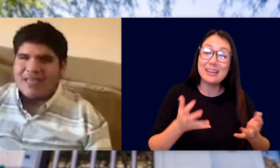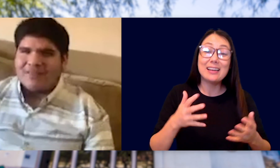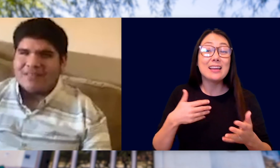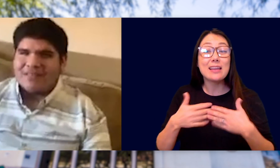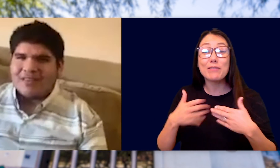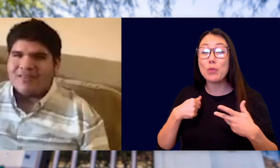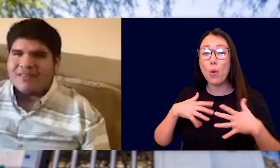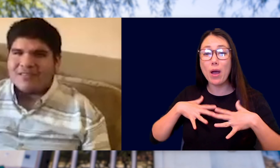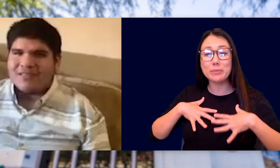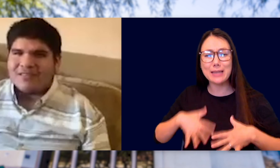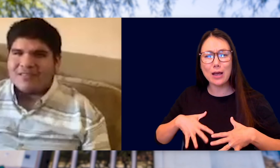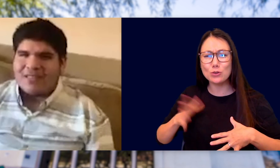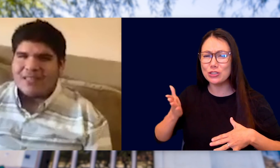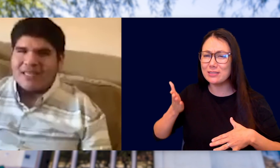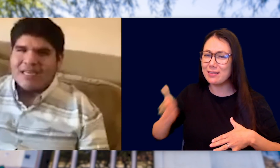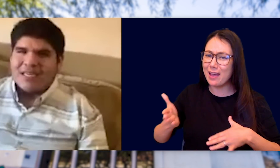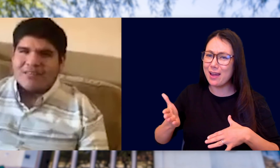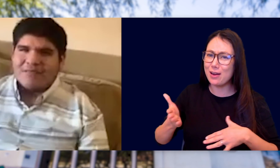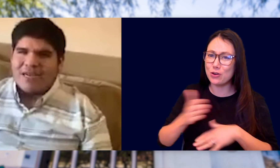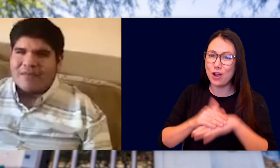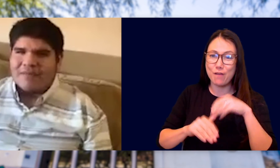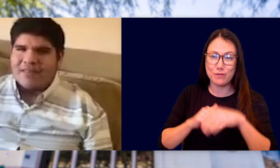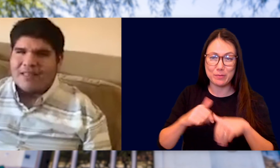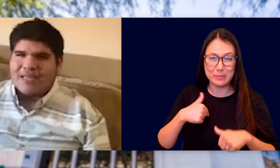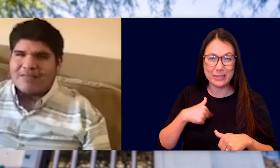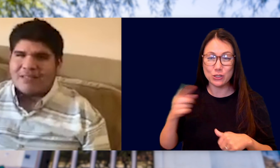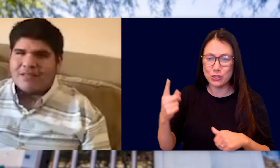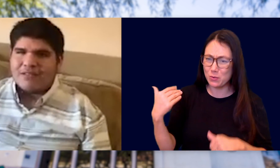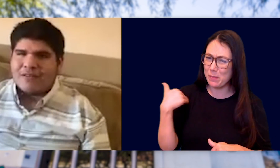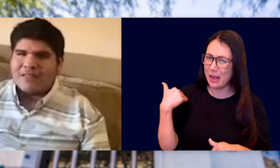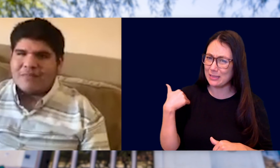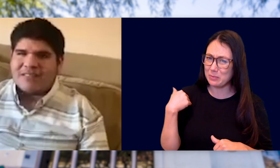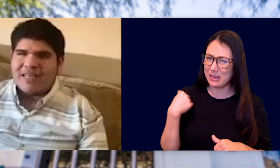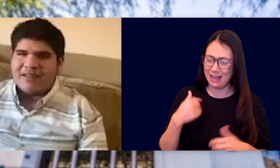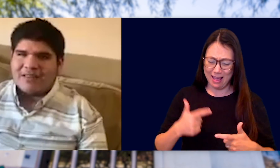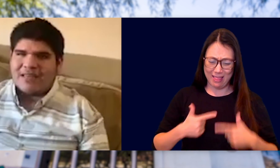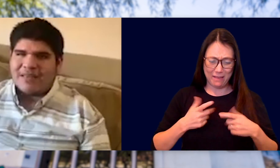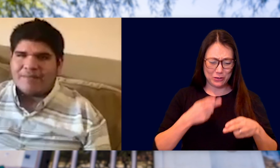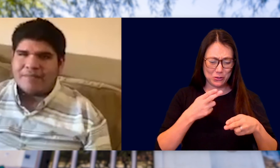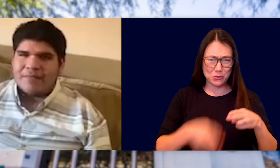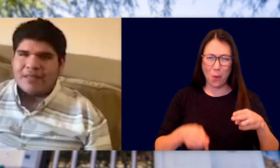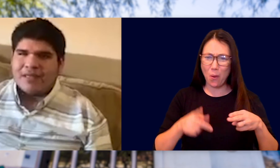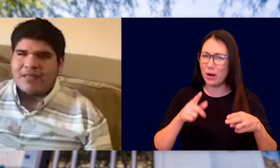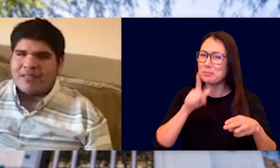SHE'S ALWAYS THERE TO COMFORT ME AND TO REMIND ME THAT LIFE'S TOO SHORT TO BE SAD ALL THE TIME.